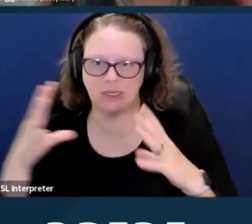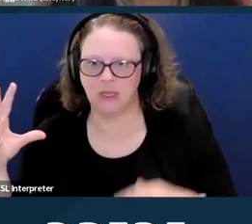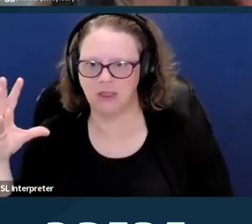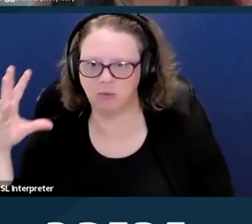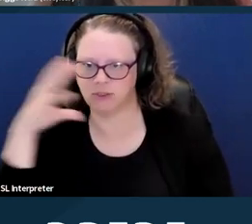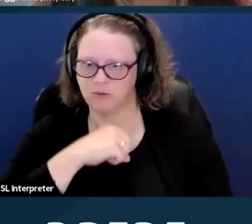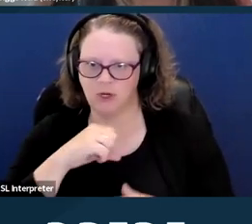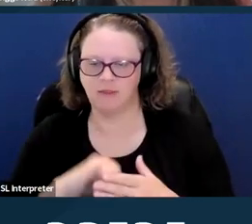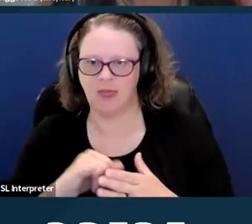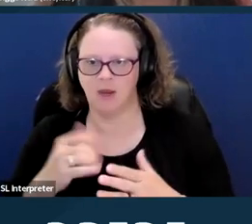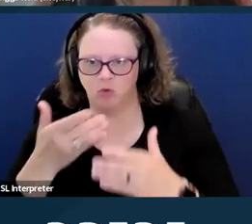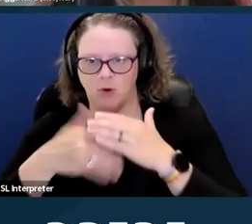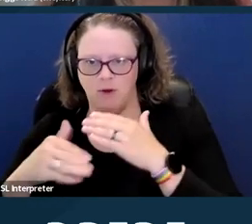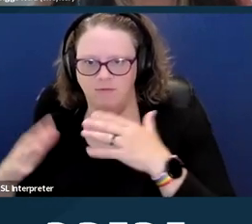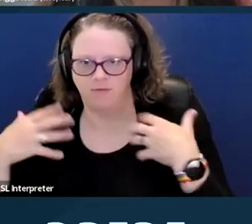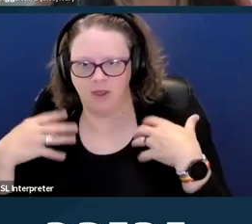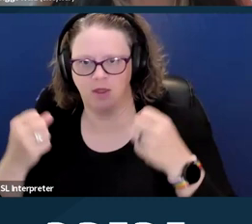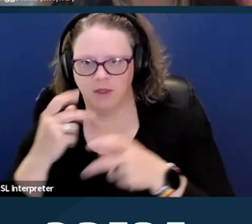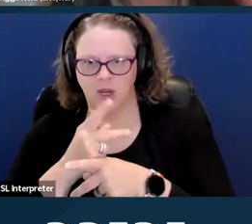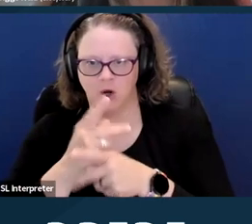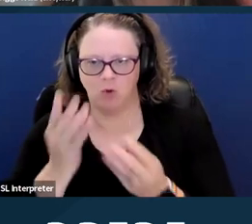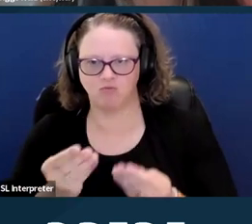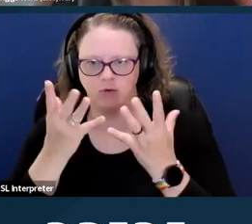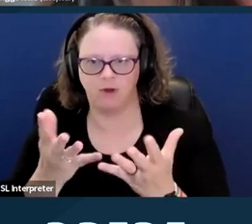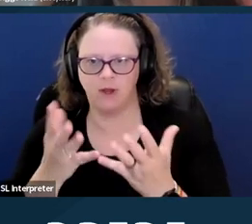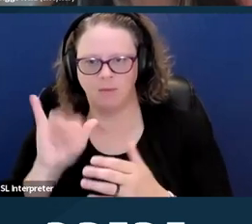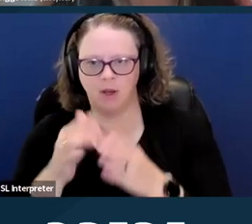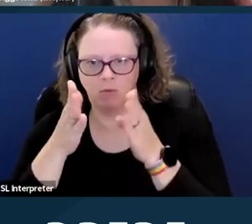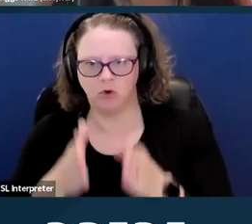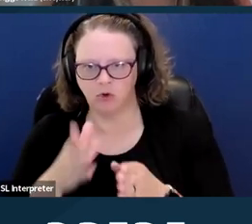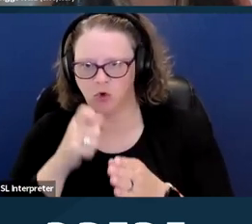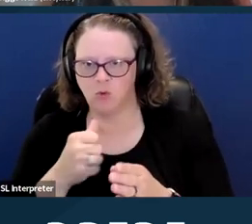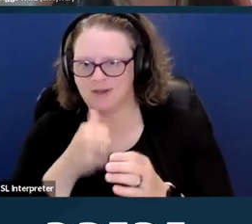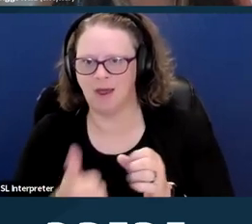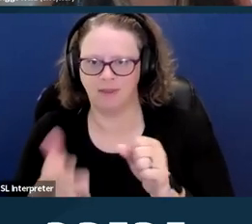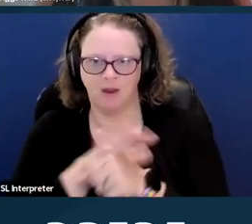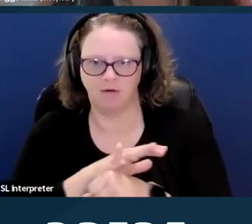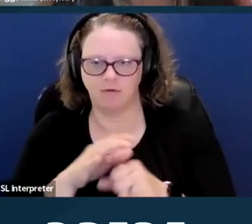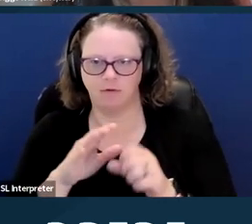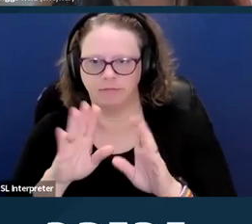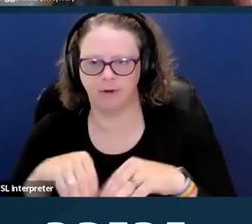reproductive healthcare provided by a person that was not the covered entity was receiving